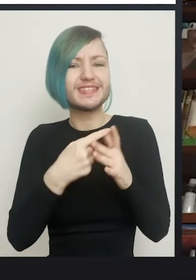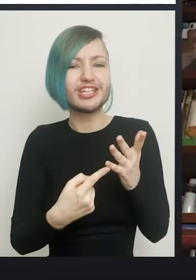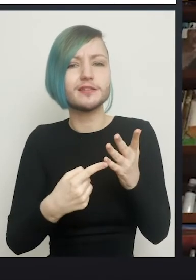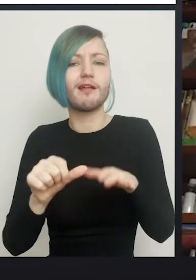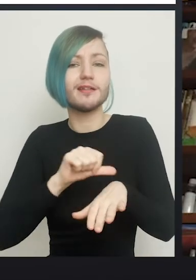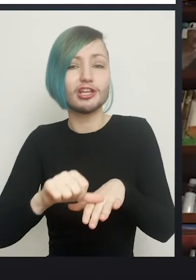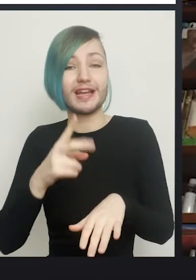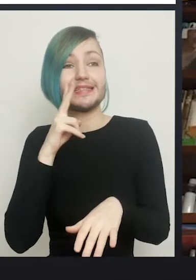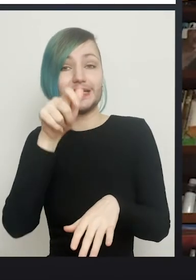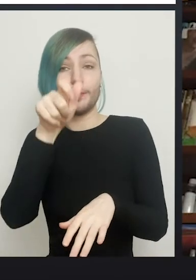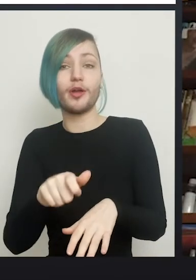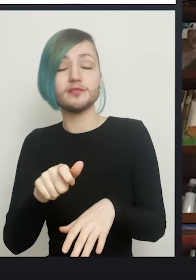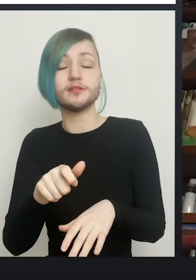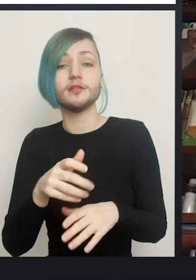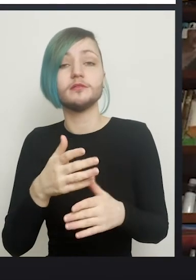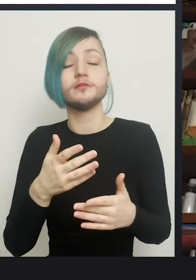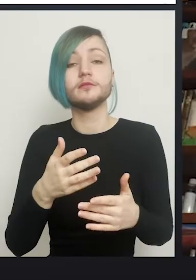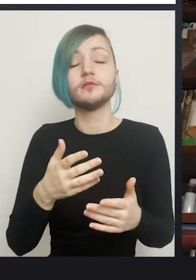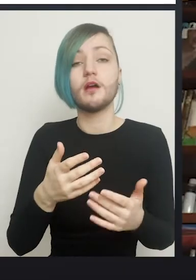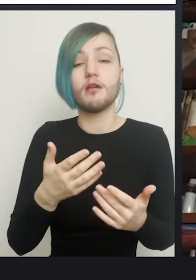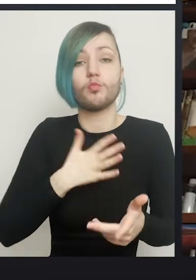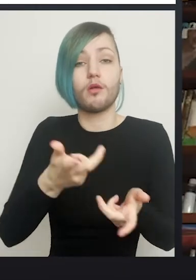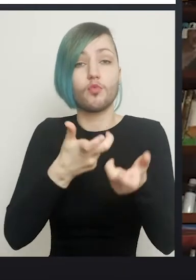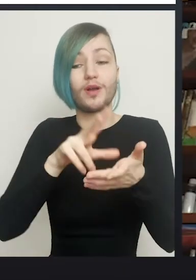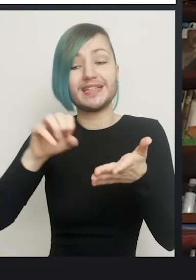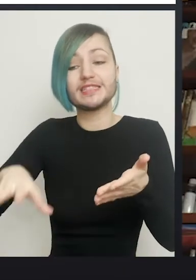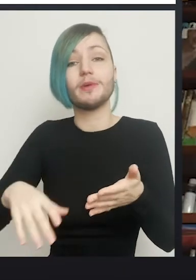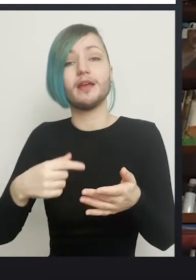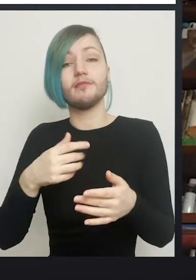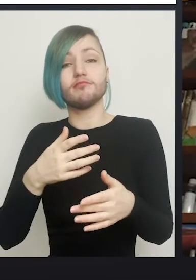I can assess whether they've actually got enough penile skin if they were to change their minds,